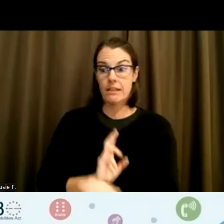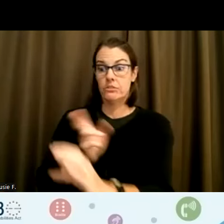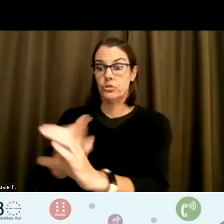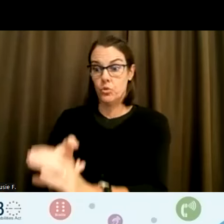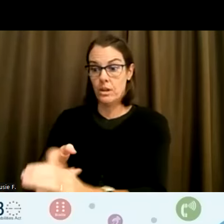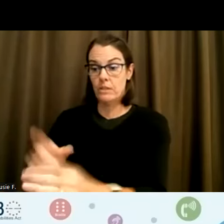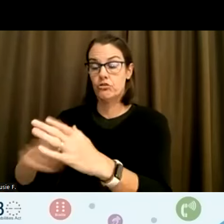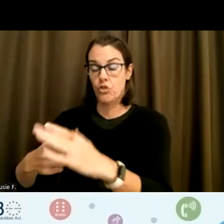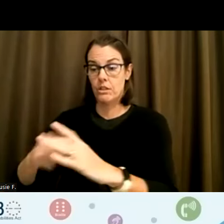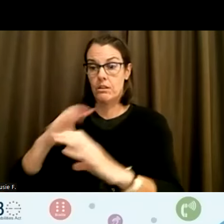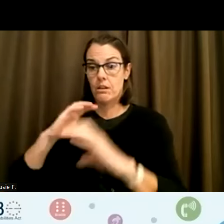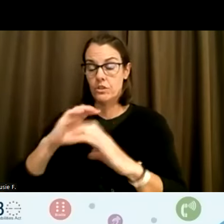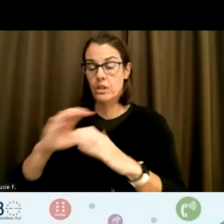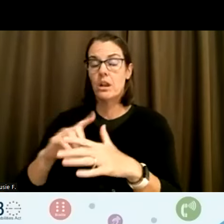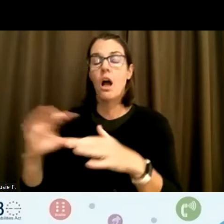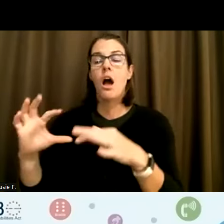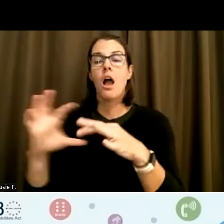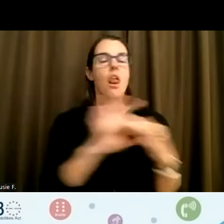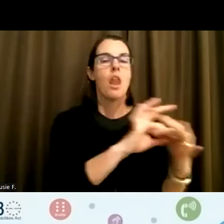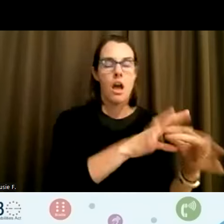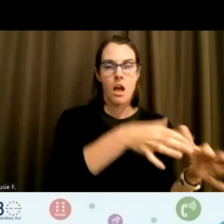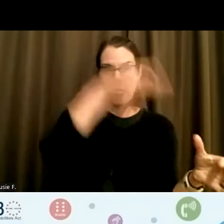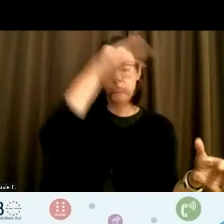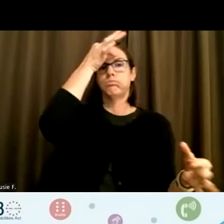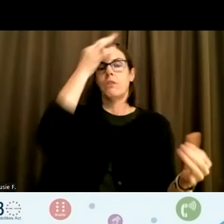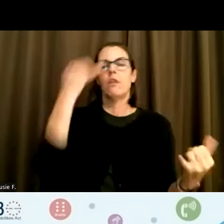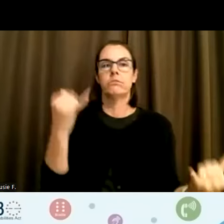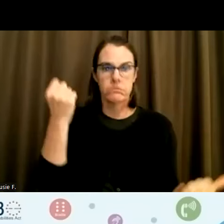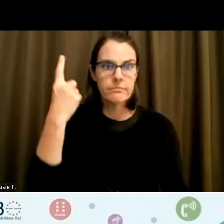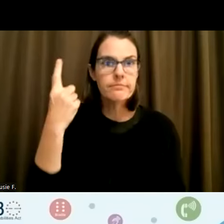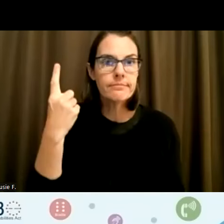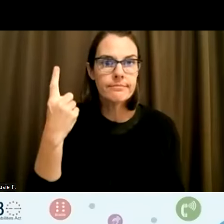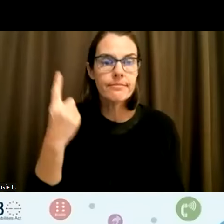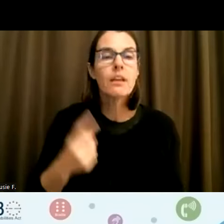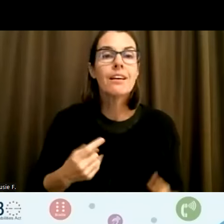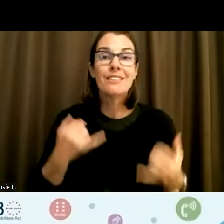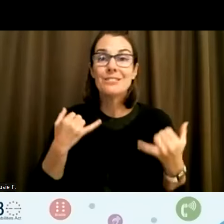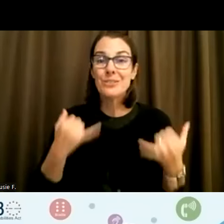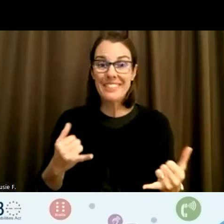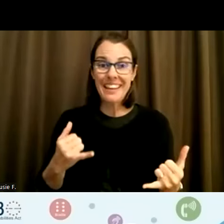And so, yeah, that's I I just want to start us off by sharing. Here's all of the things that I was really confused about.